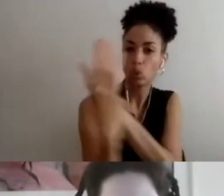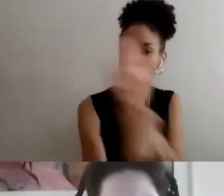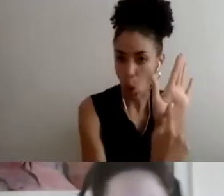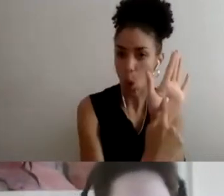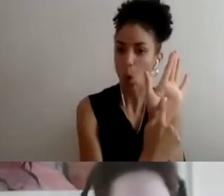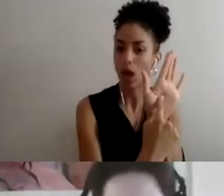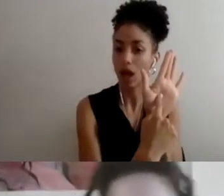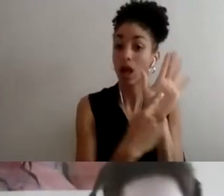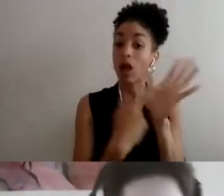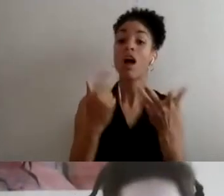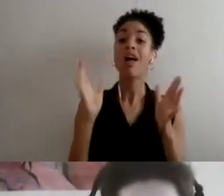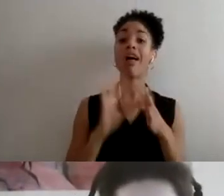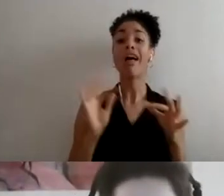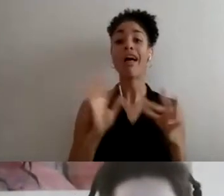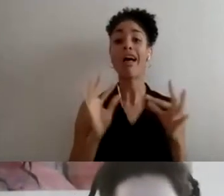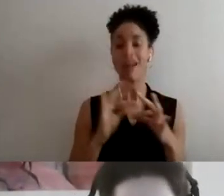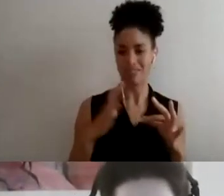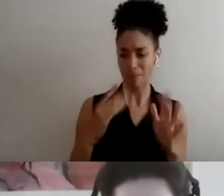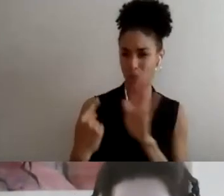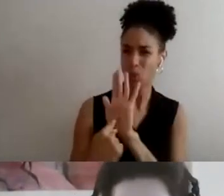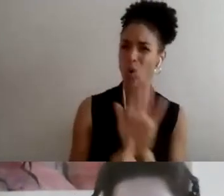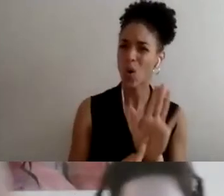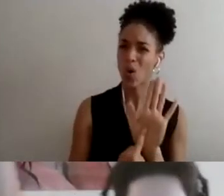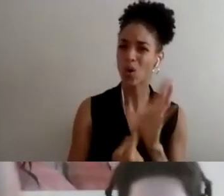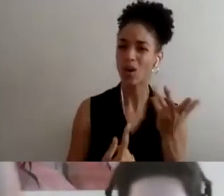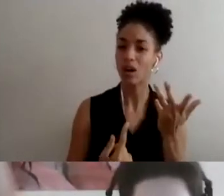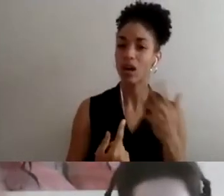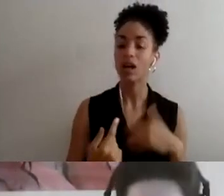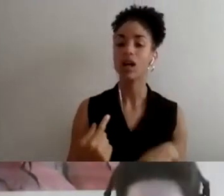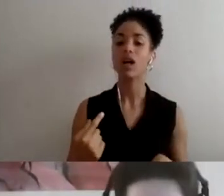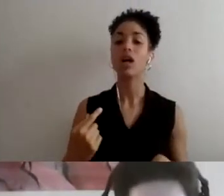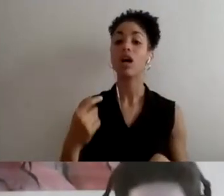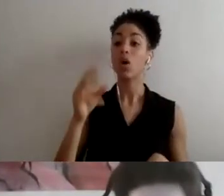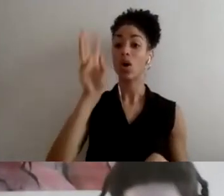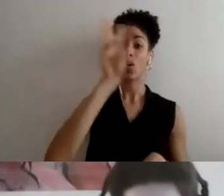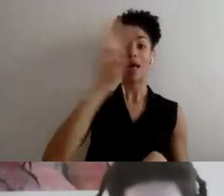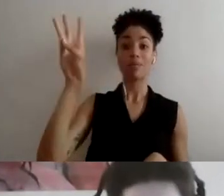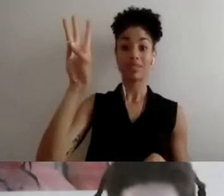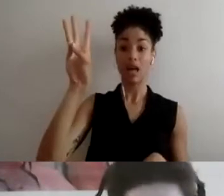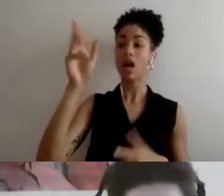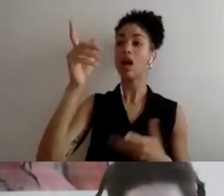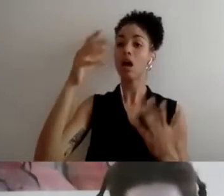you can on your website, I'd love to see "Our company is balanced in race and